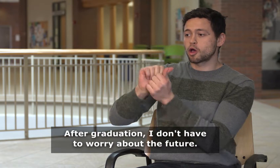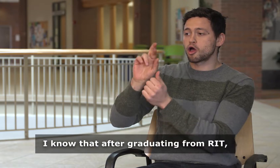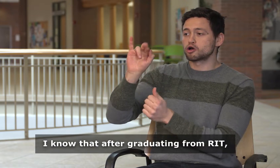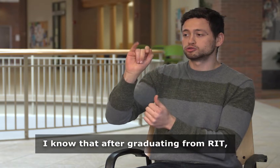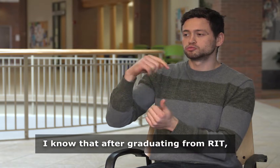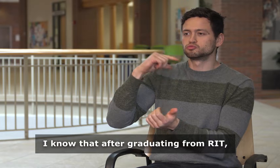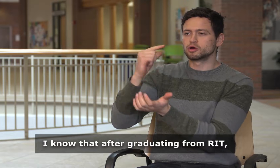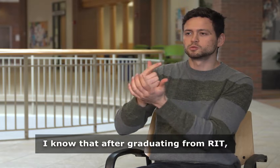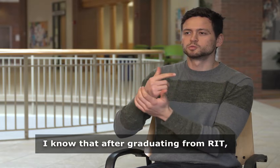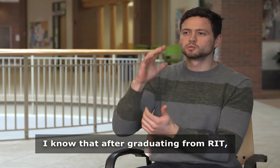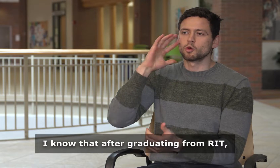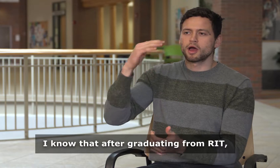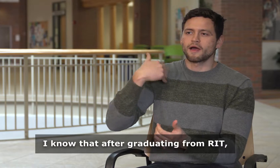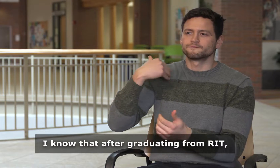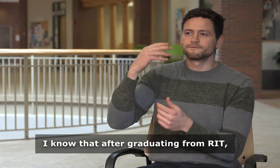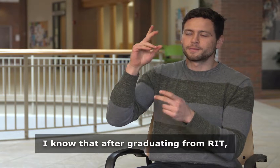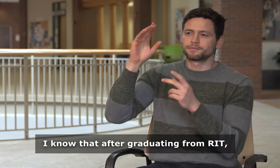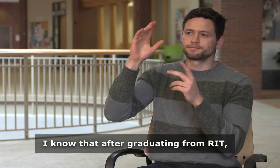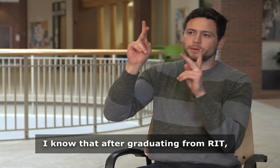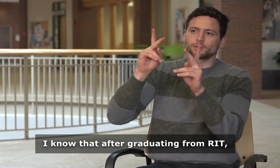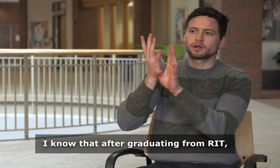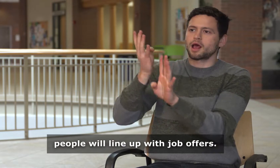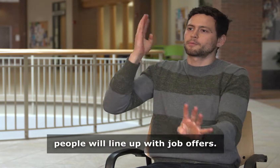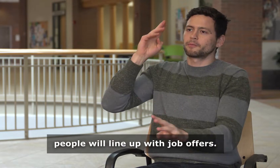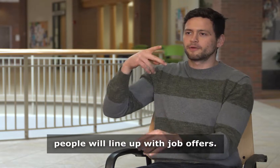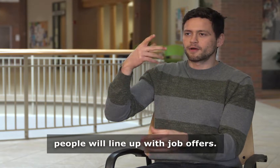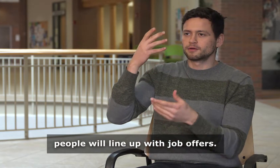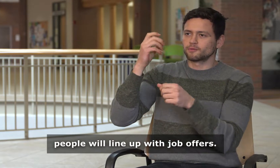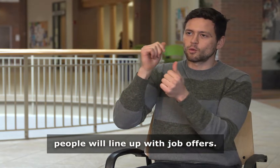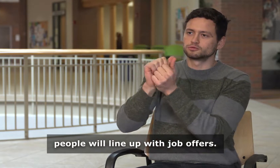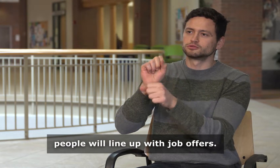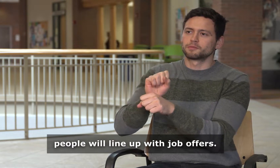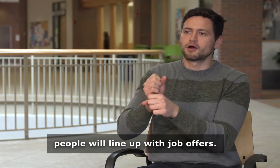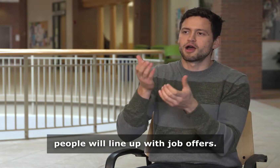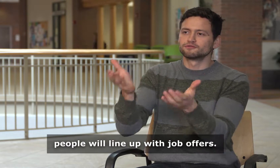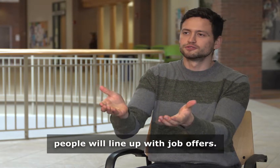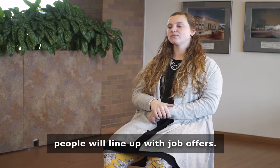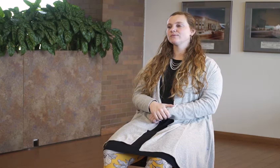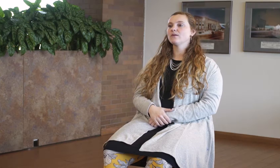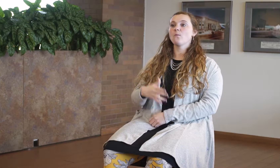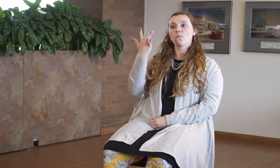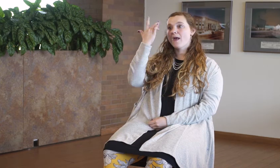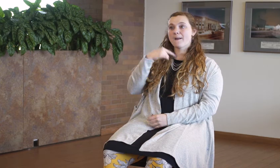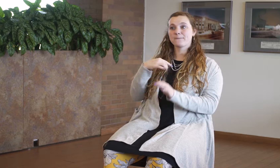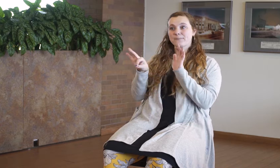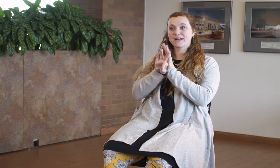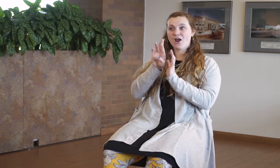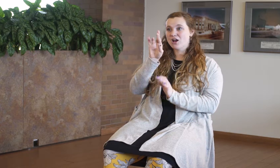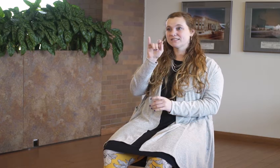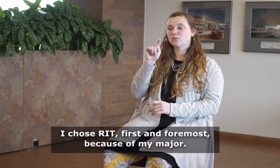I know that after graduating from RIT, people will line up with job offers.